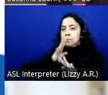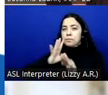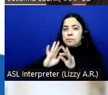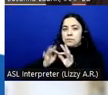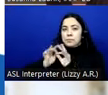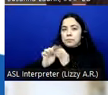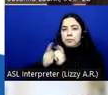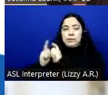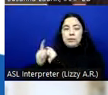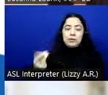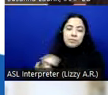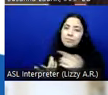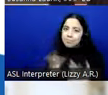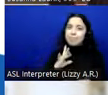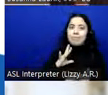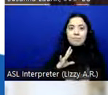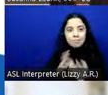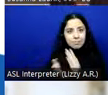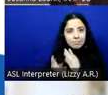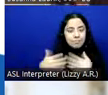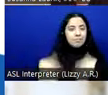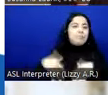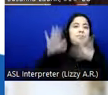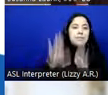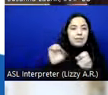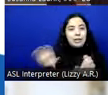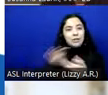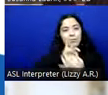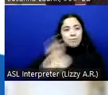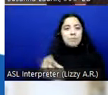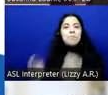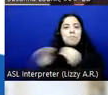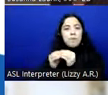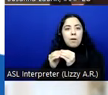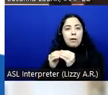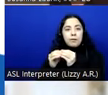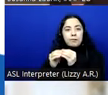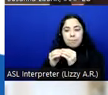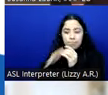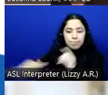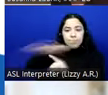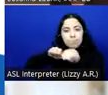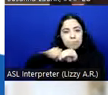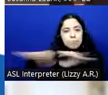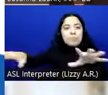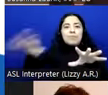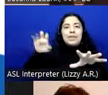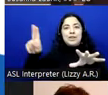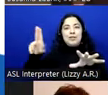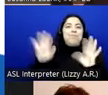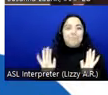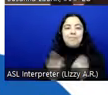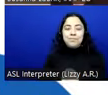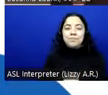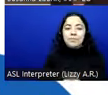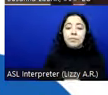can do even more in the EU ecosystem, if you will. So we do, of course, also provide sign language,